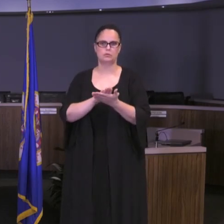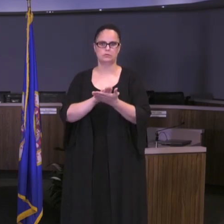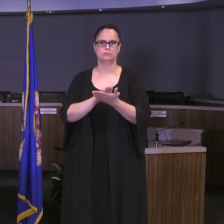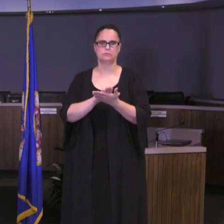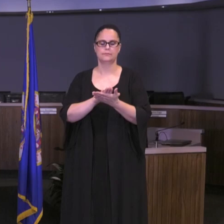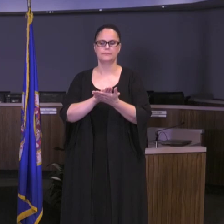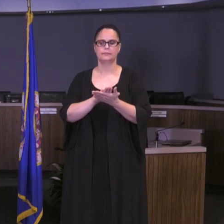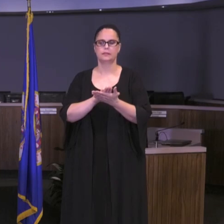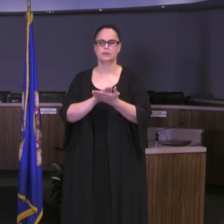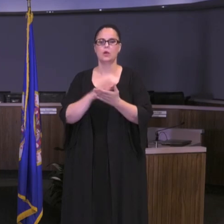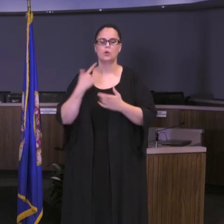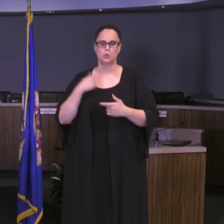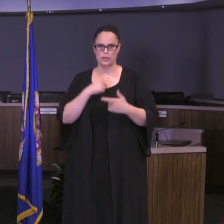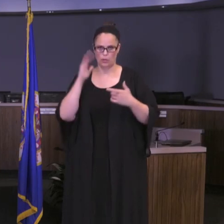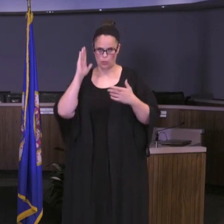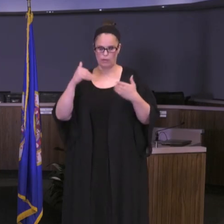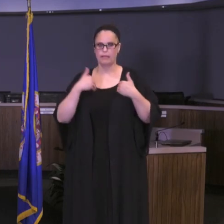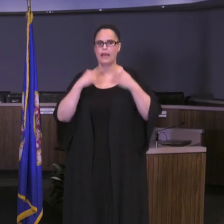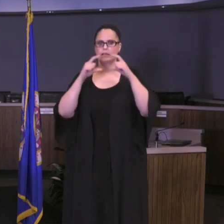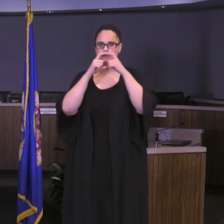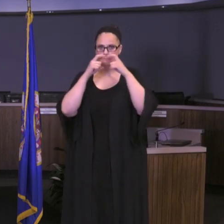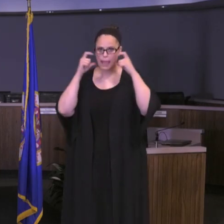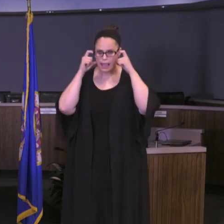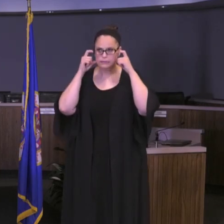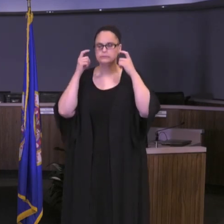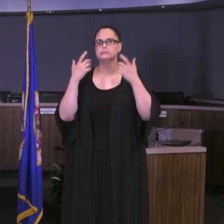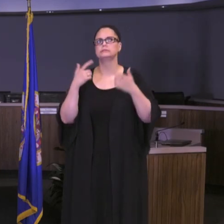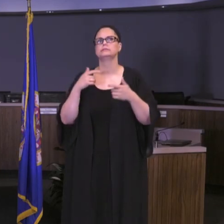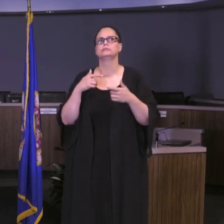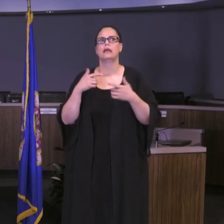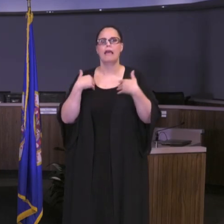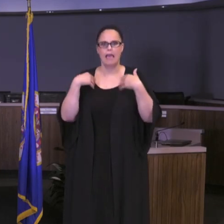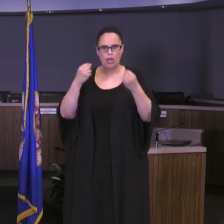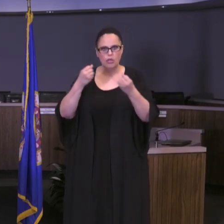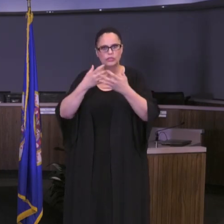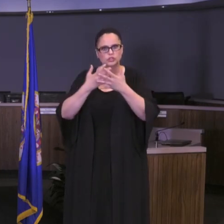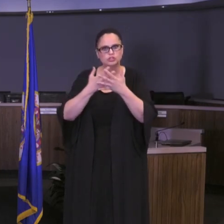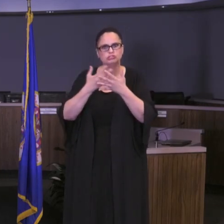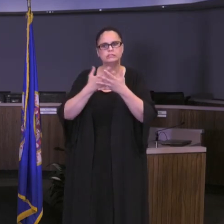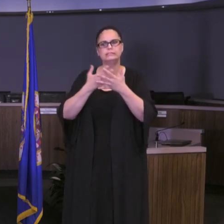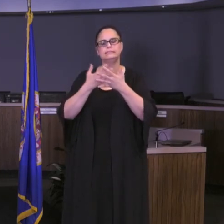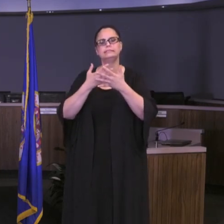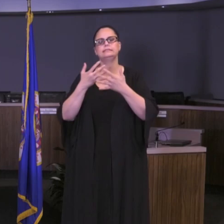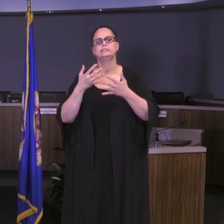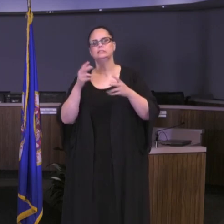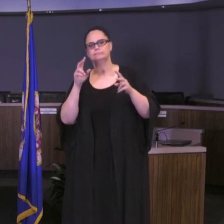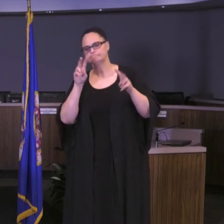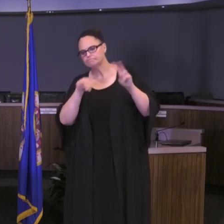guidance around masking, cloth face coverings, and the health screening that I mentioned, again we're continuing to learn more